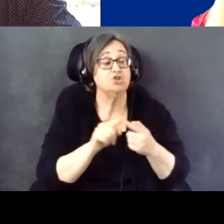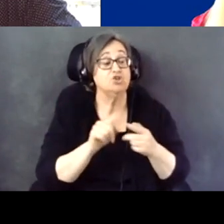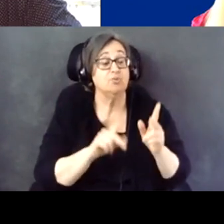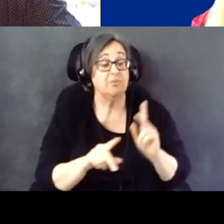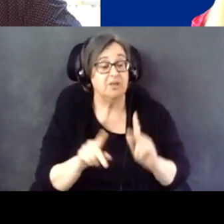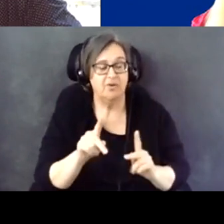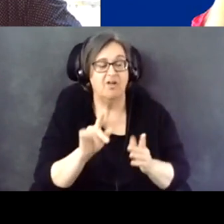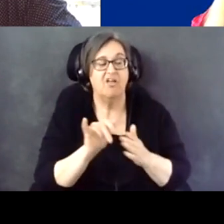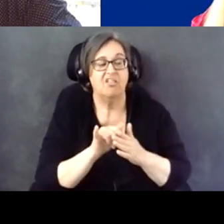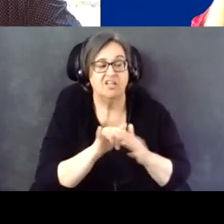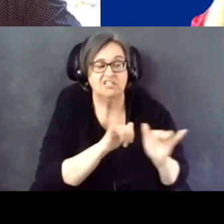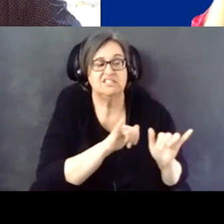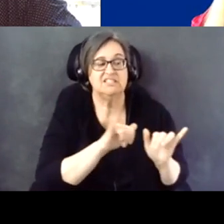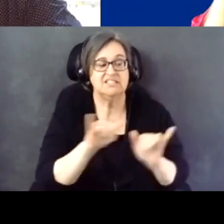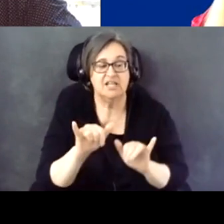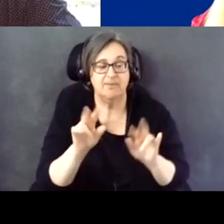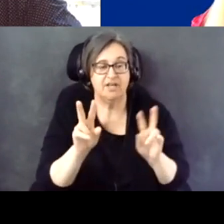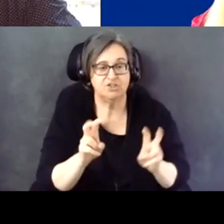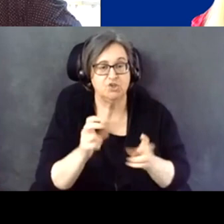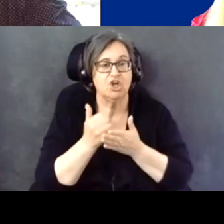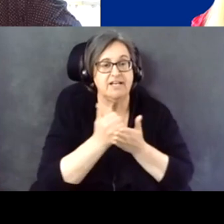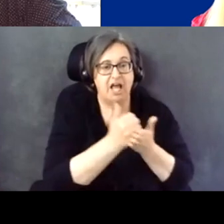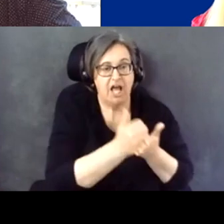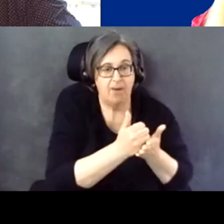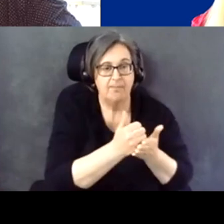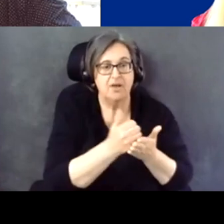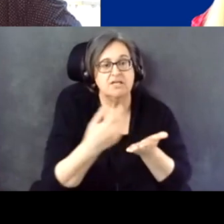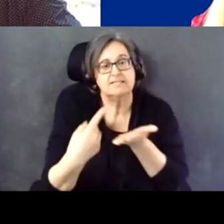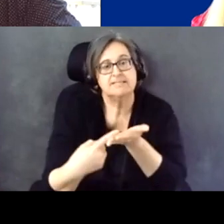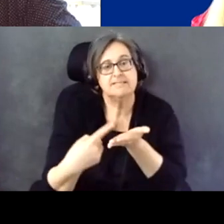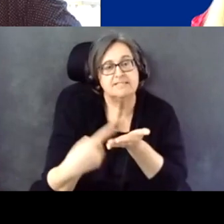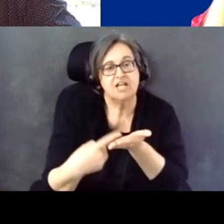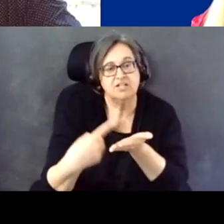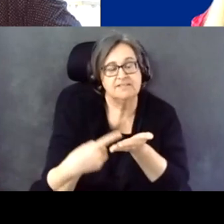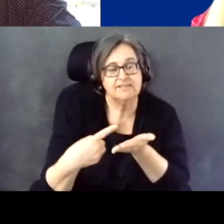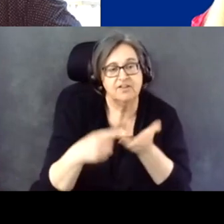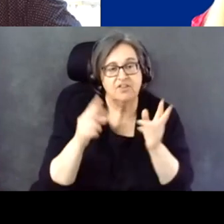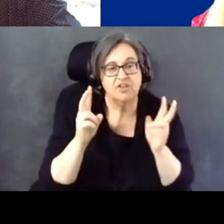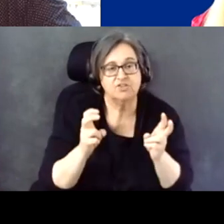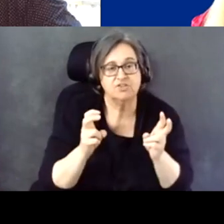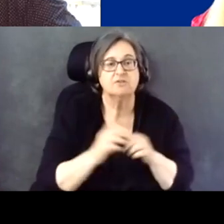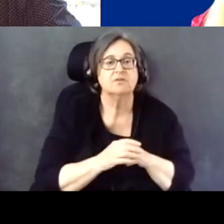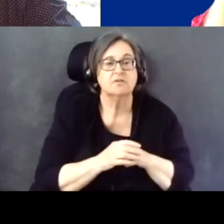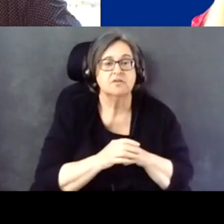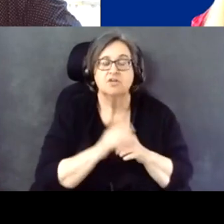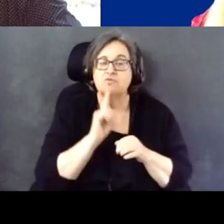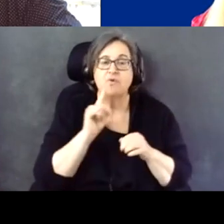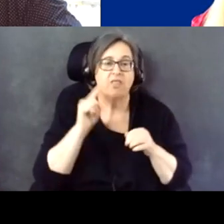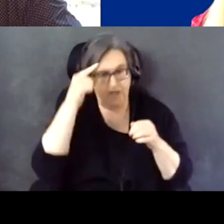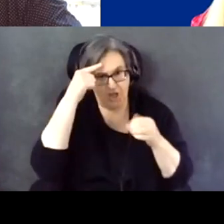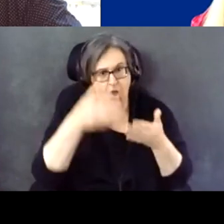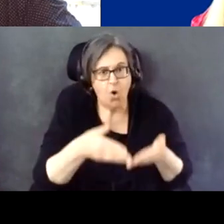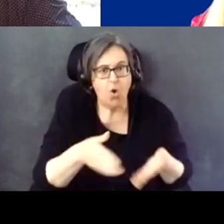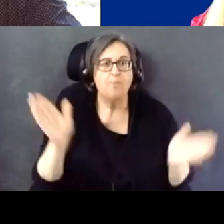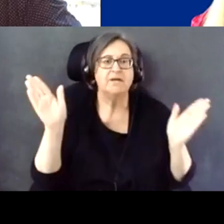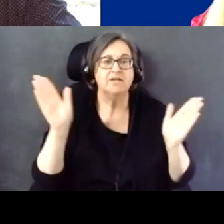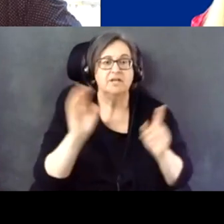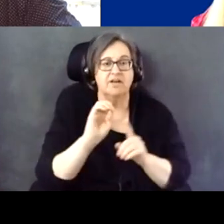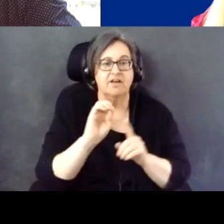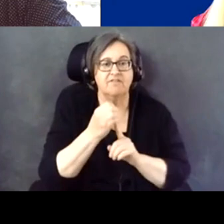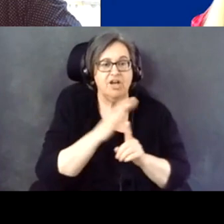issue who can help us talk about this in a completely open environment with whole hearts